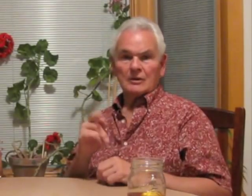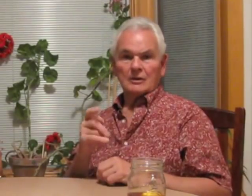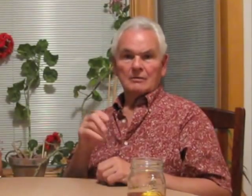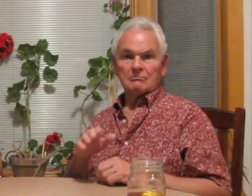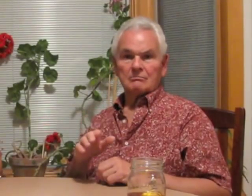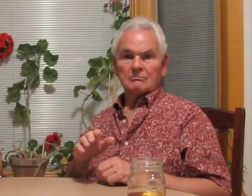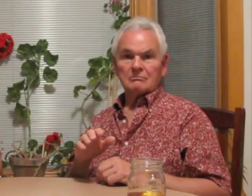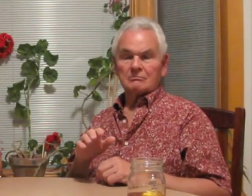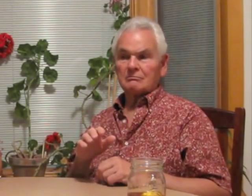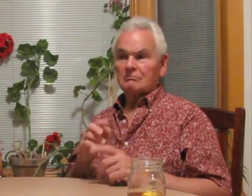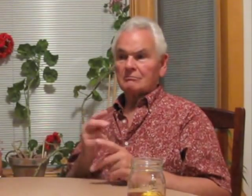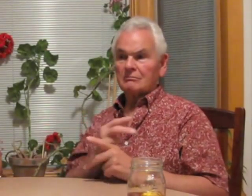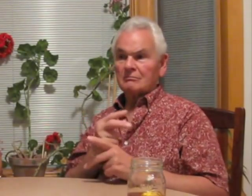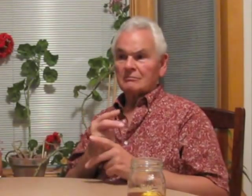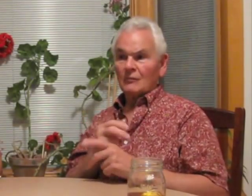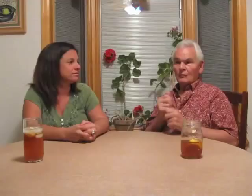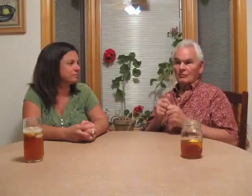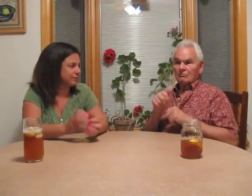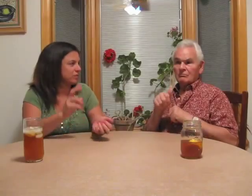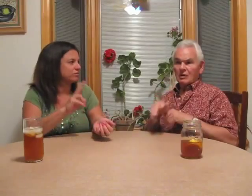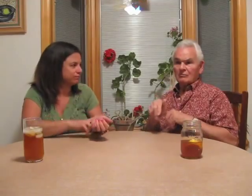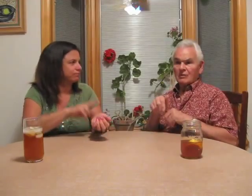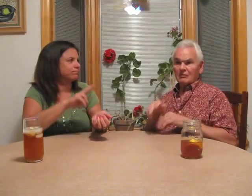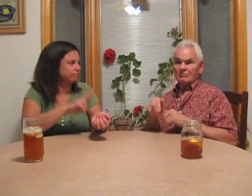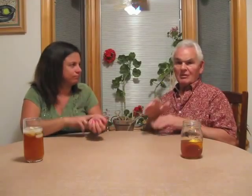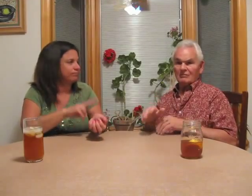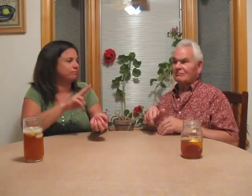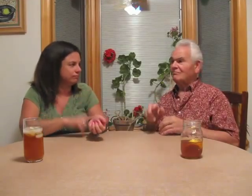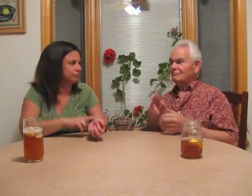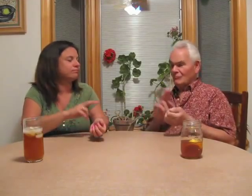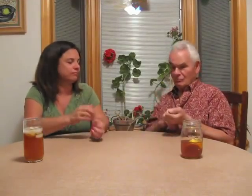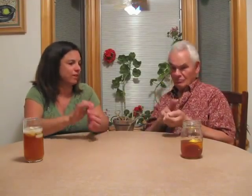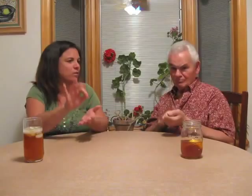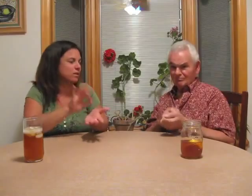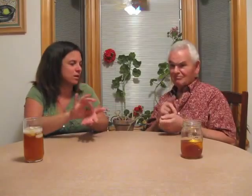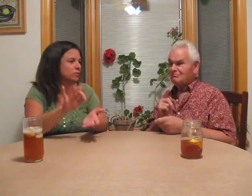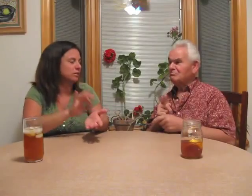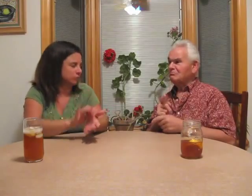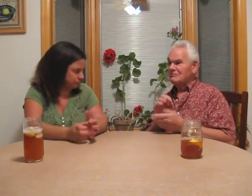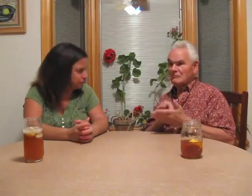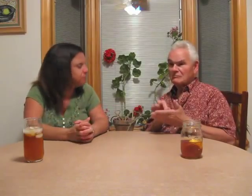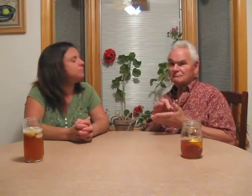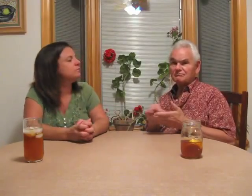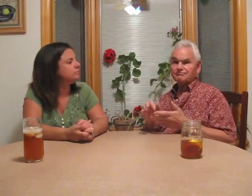How did they follow the music? It has to do with rhythm. As they calculate it while marching. Barb: Oh yes rhythm and counting. Joe: Rhythm and counting, yes.